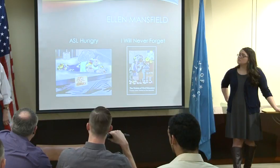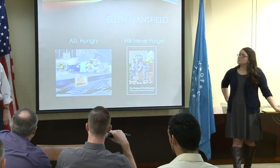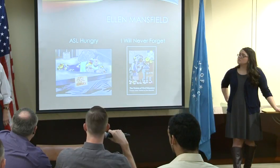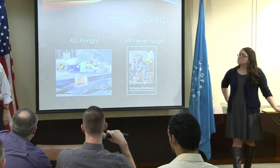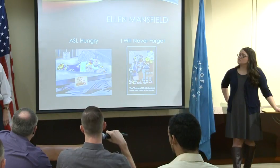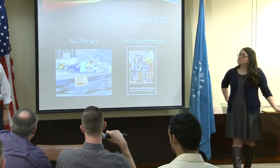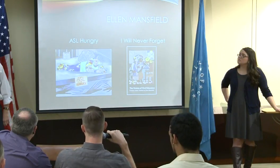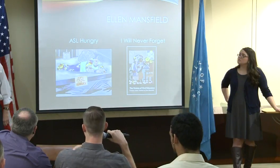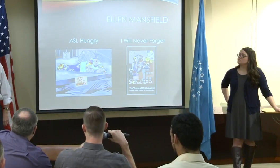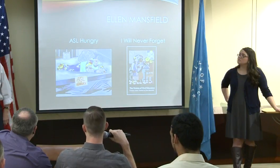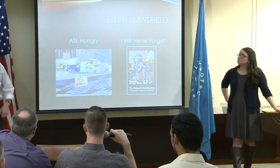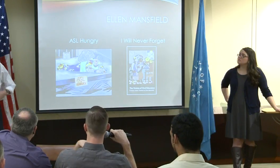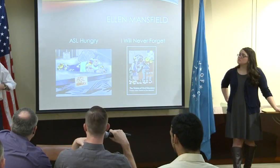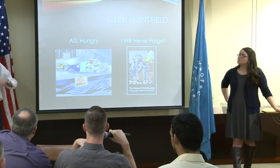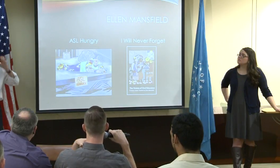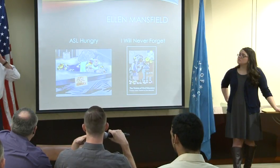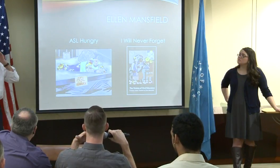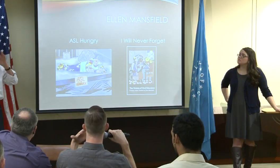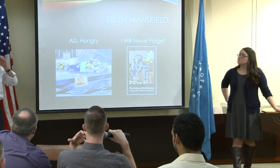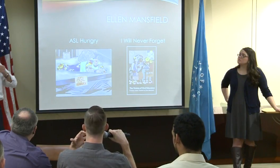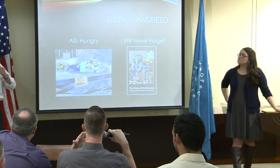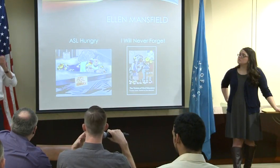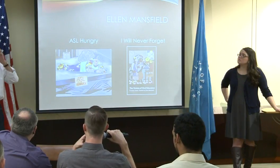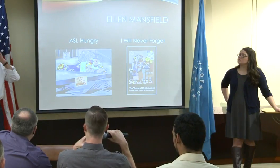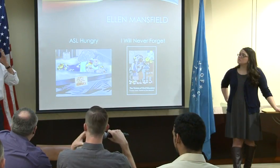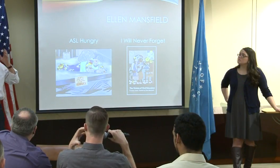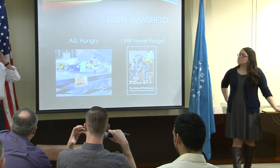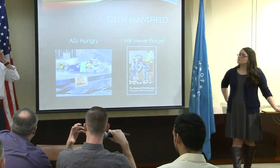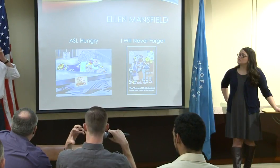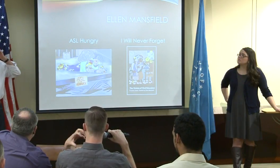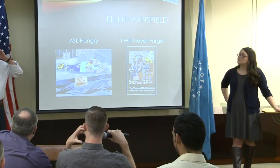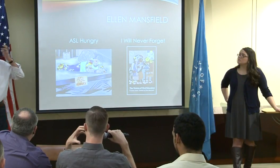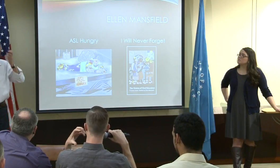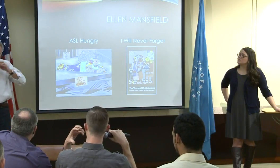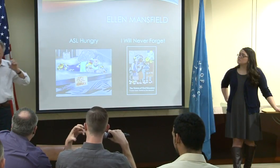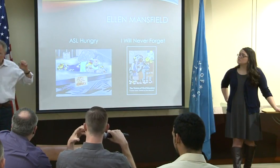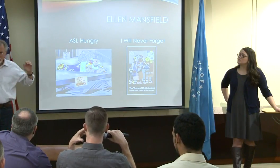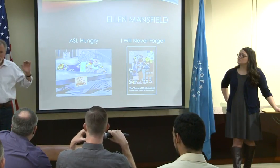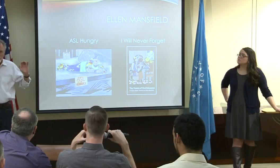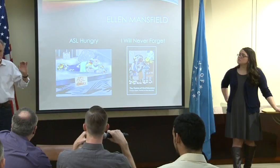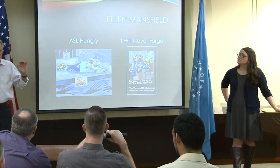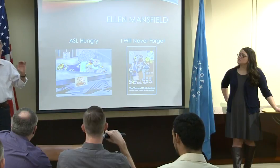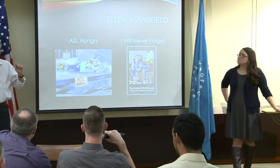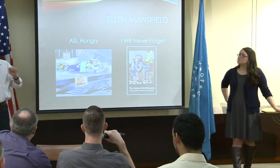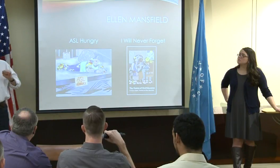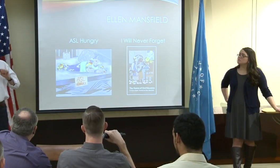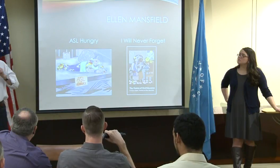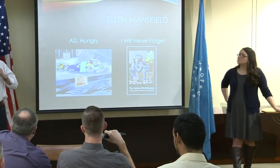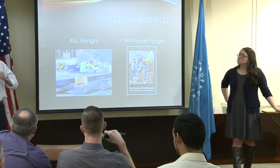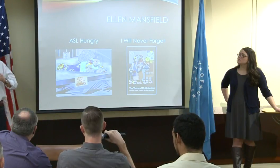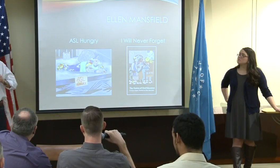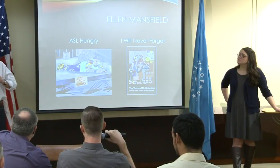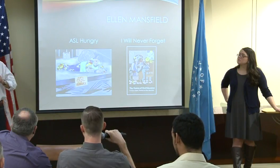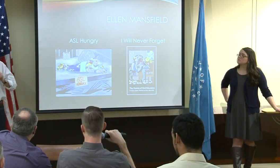Like Lenore said about this FM system, this big box with these bulky ear things, to finally just get rid of that.